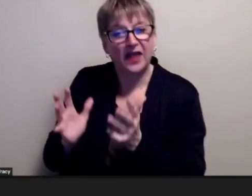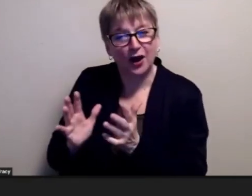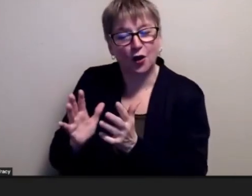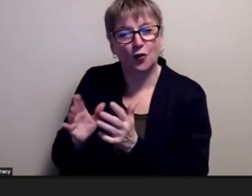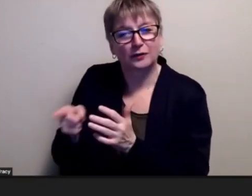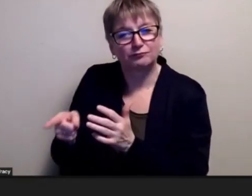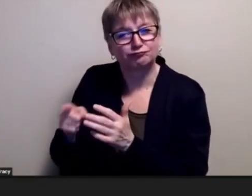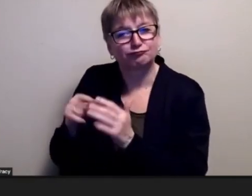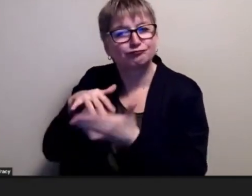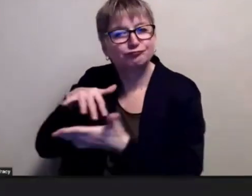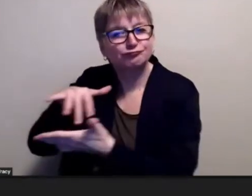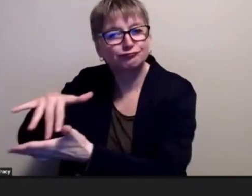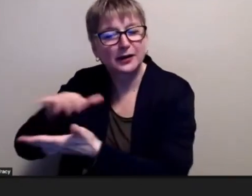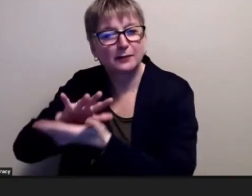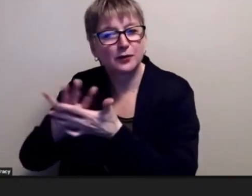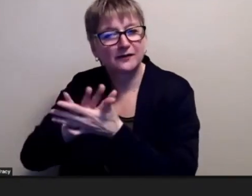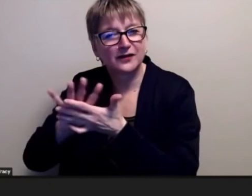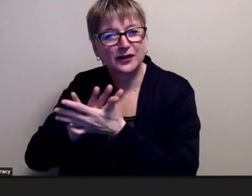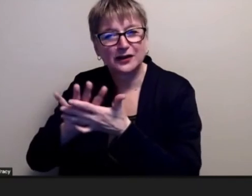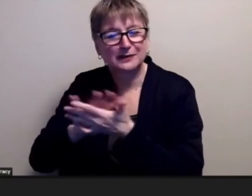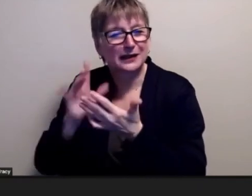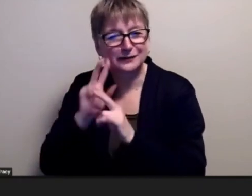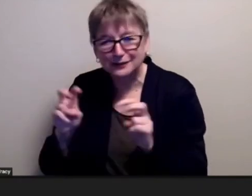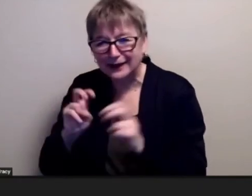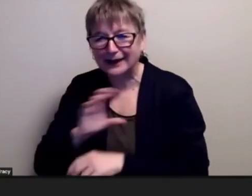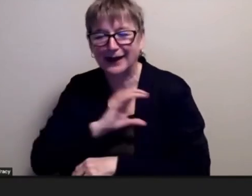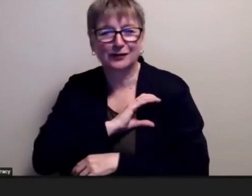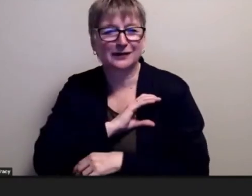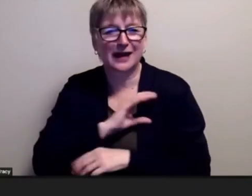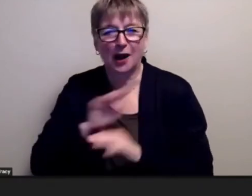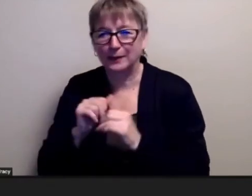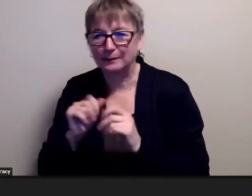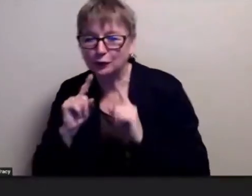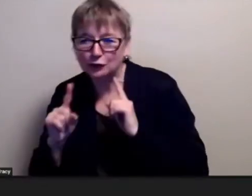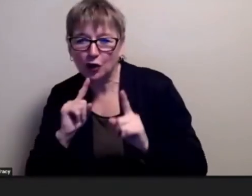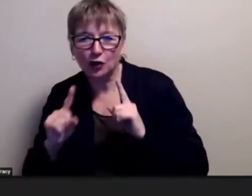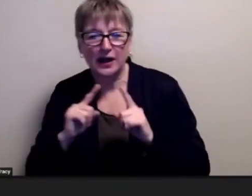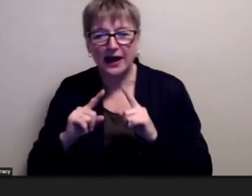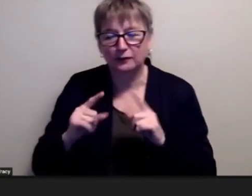because you're always looking at territories and how people were talking and behaving and figuring